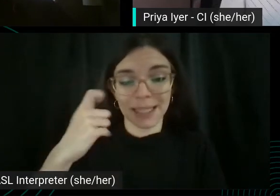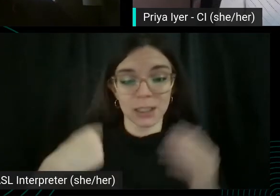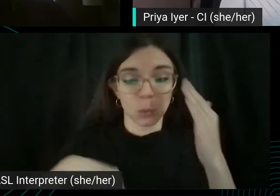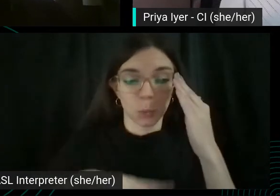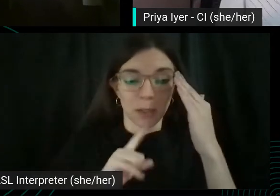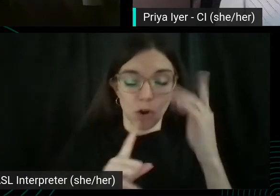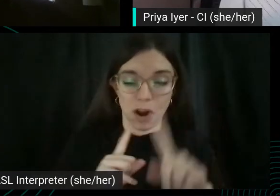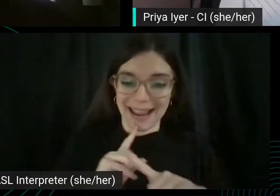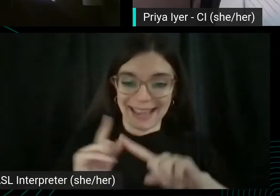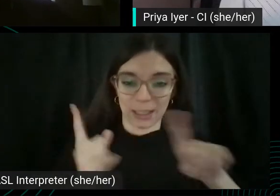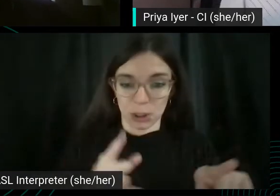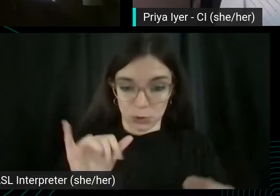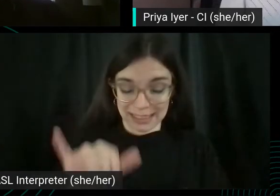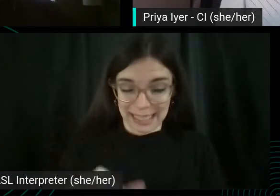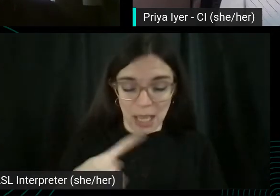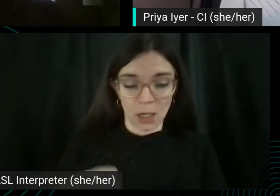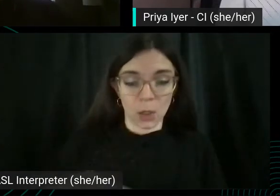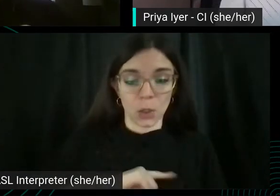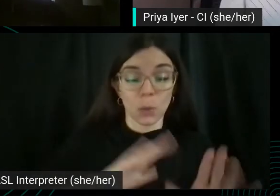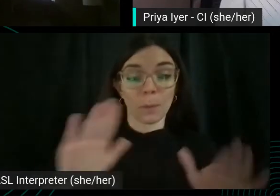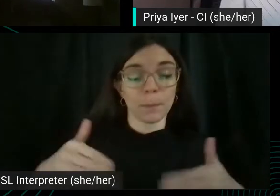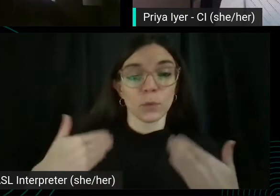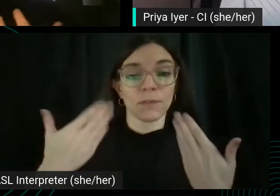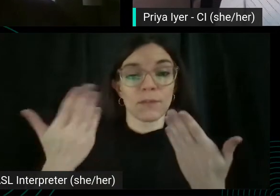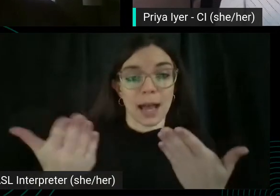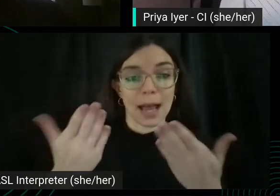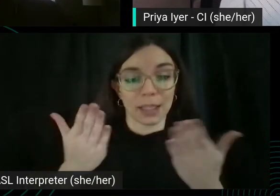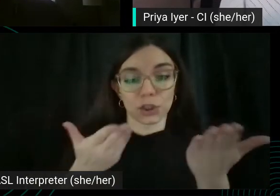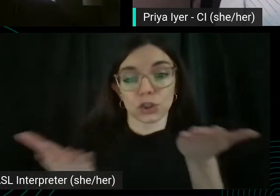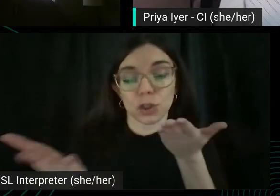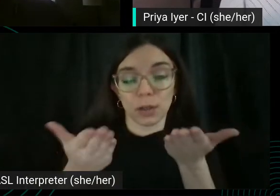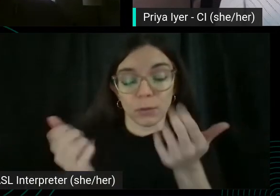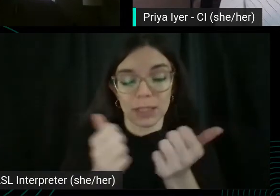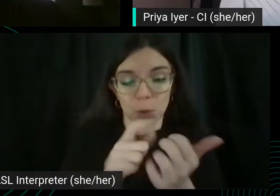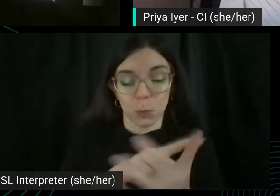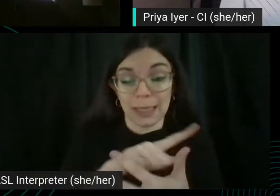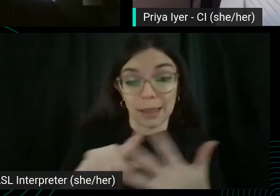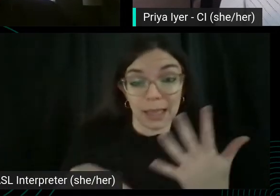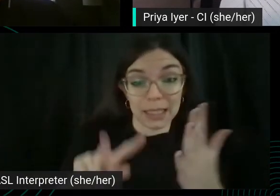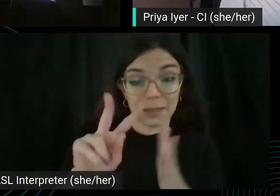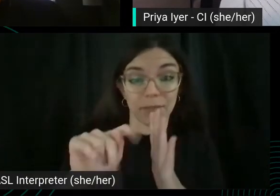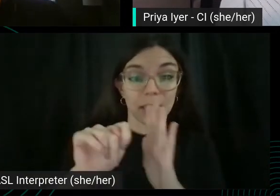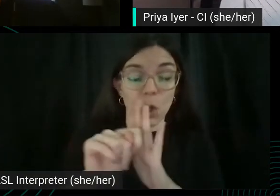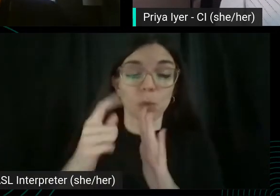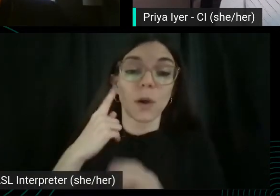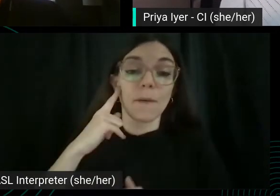We're providing a service with these videos for YouTube to use.